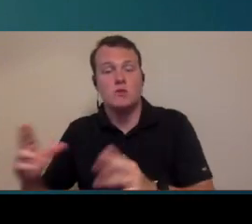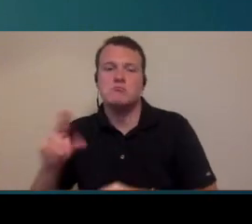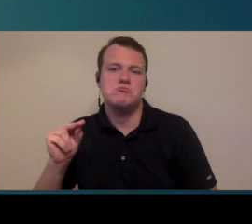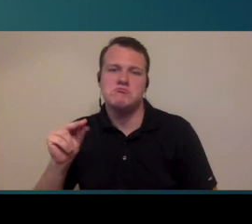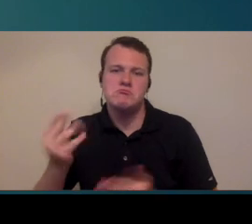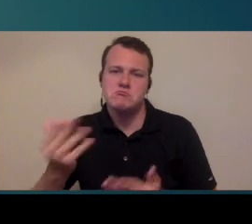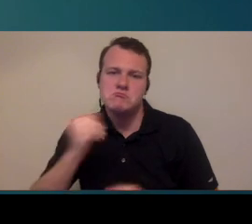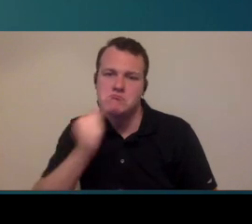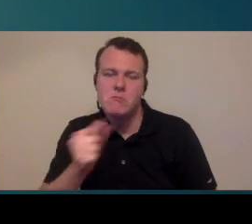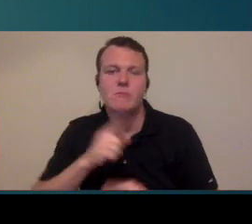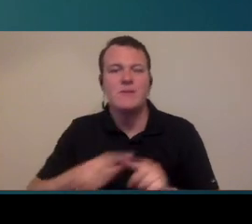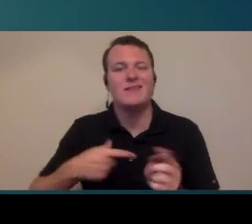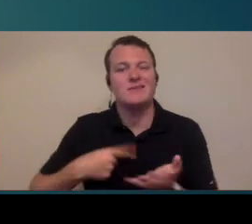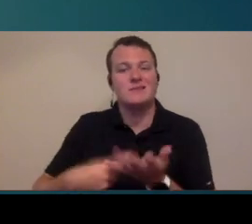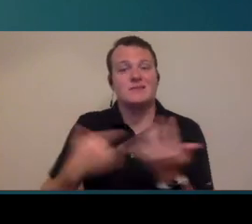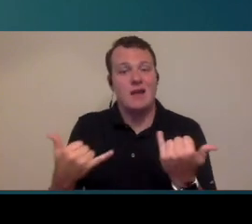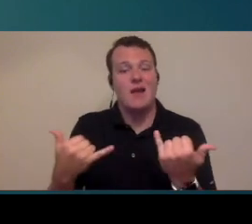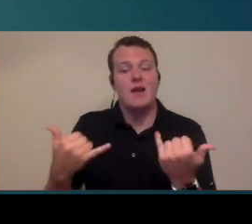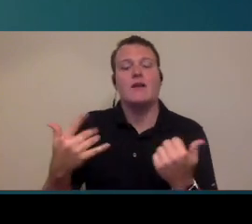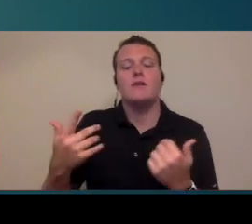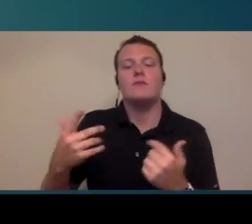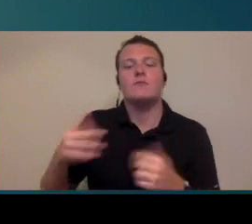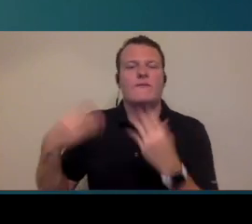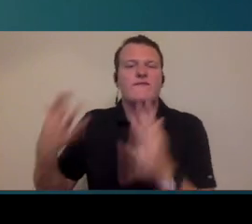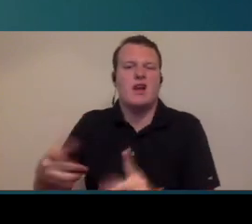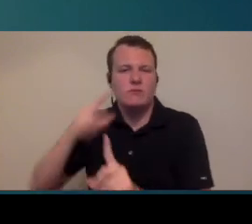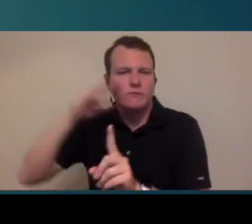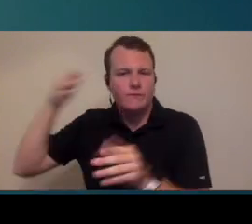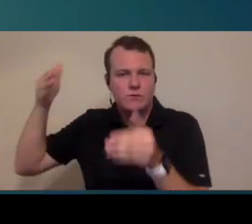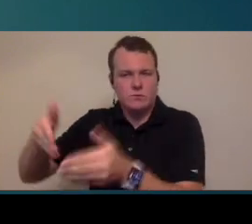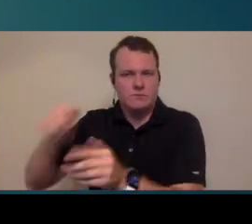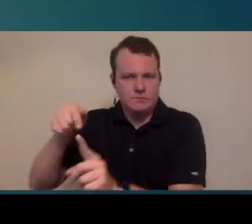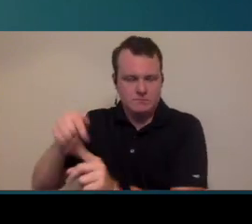I'm going to primarily talk about scheduling your providers so we'll go to